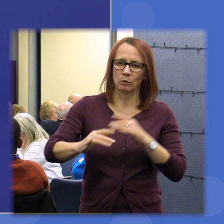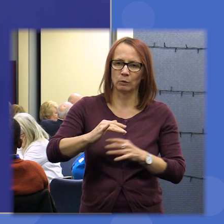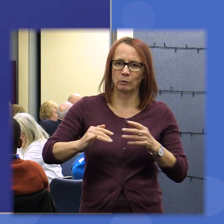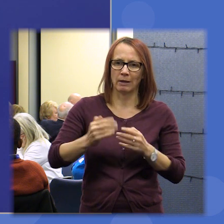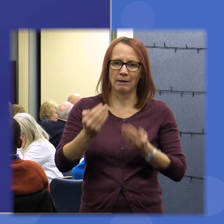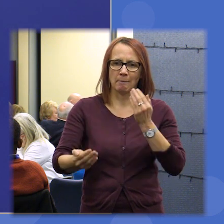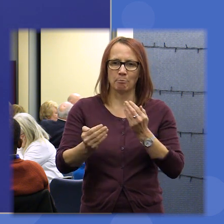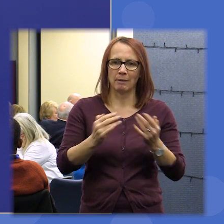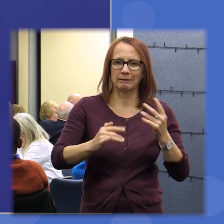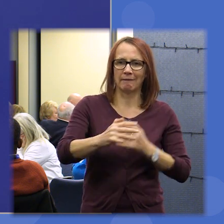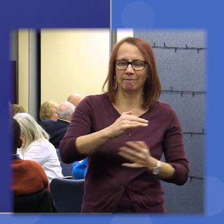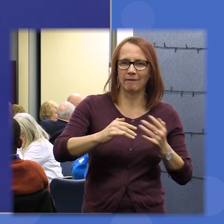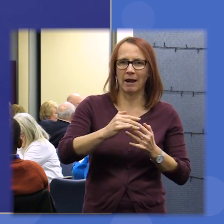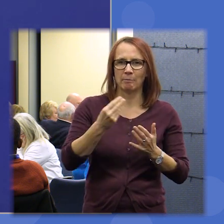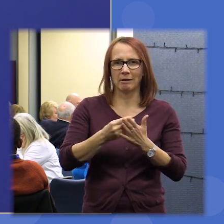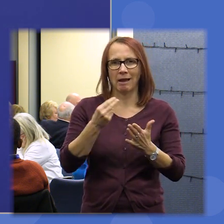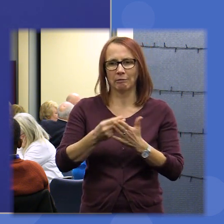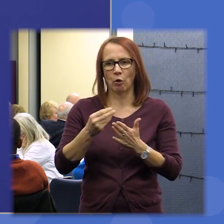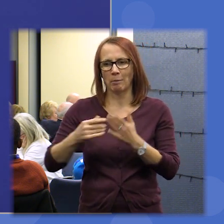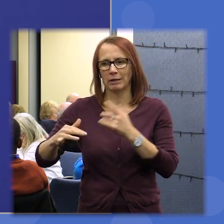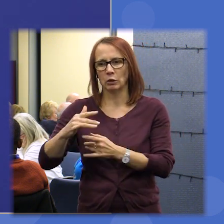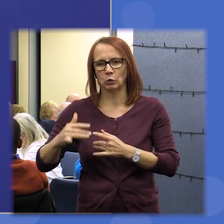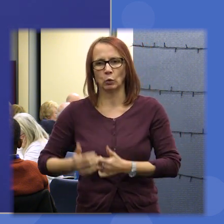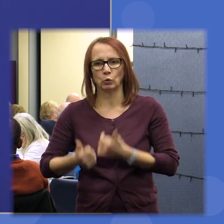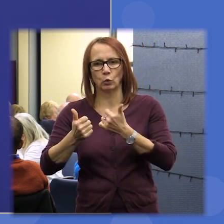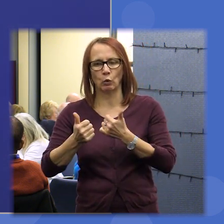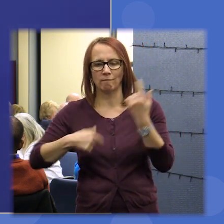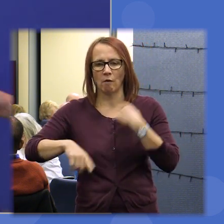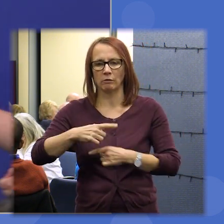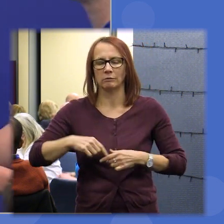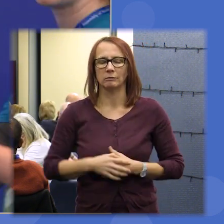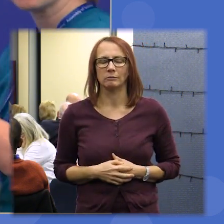economic and social impact for the good of container citizens